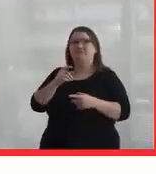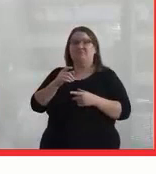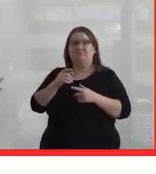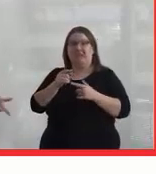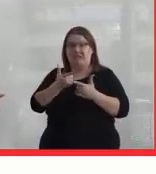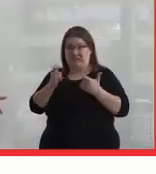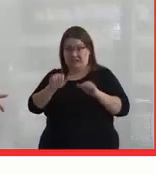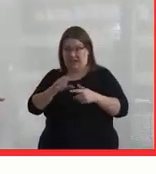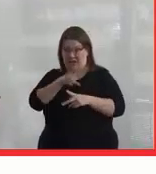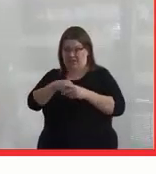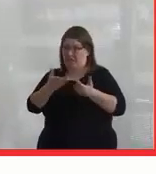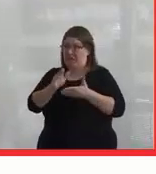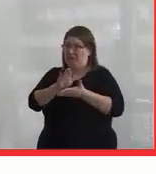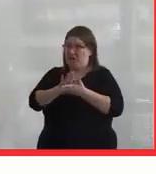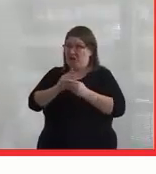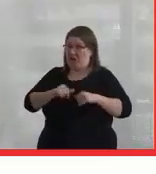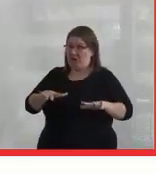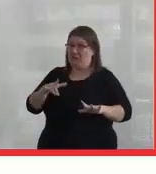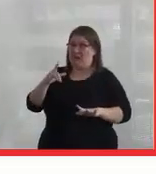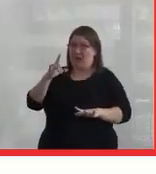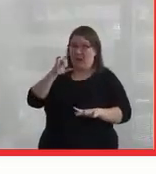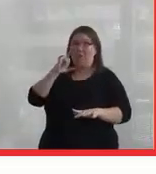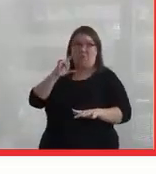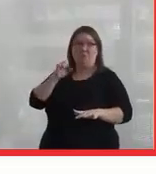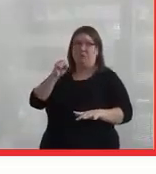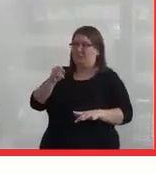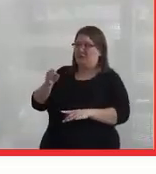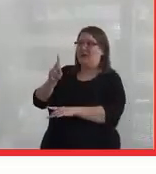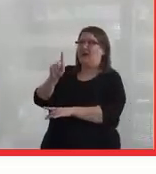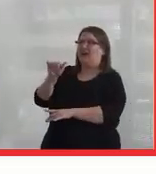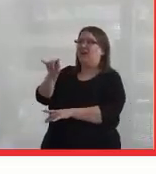I believe there are. Kassie named a few at the beginning of the talk.